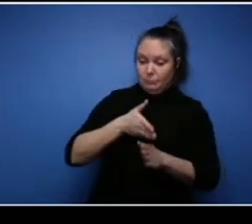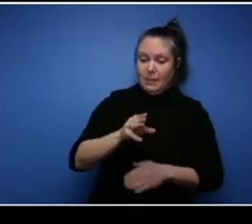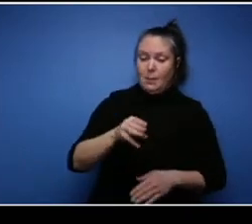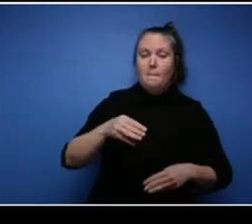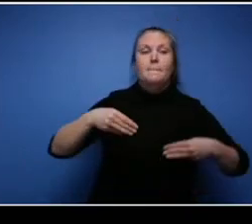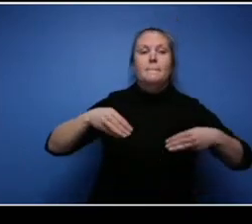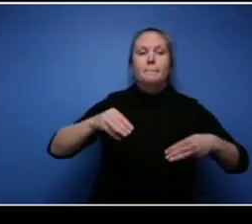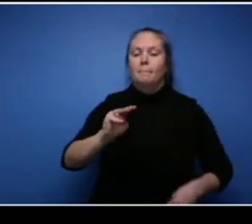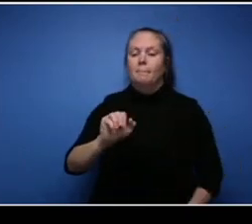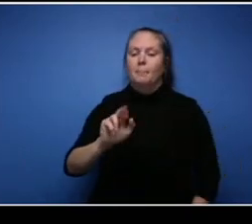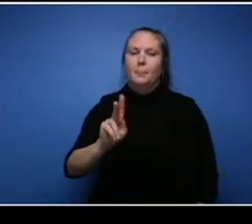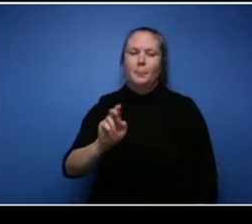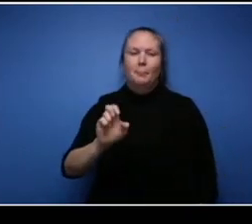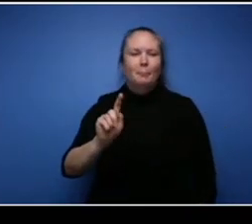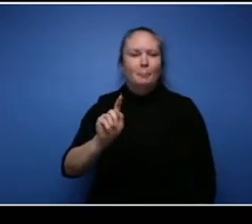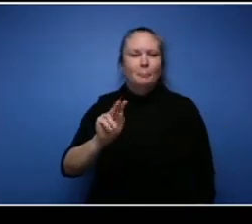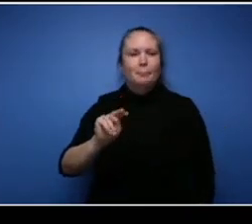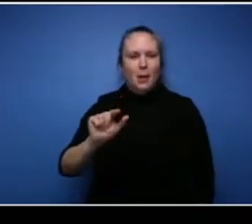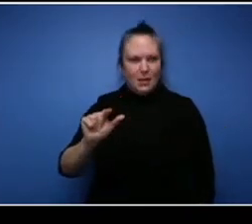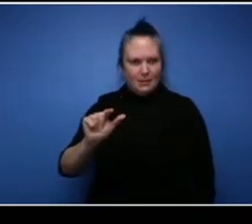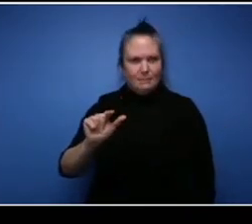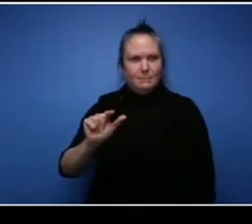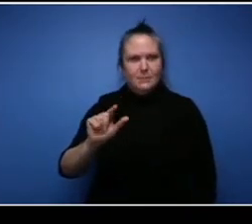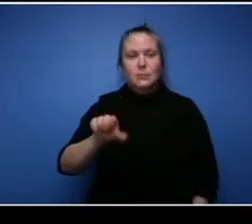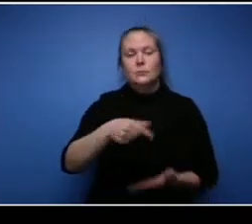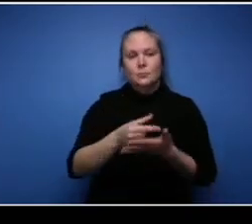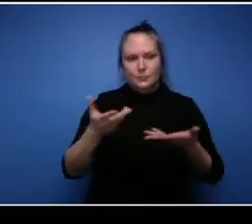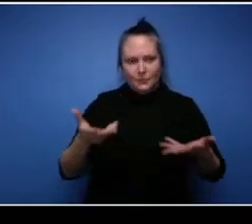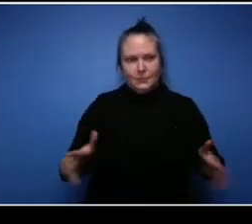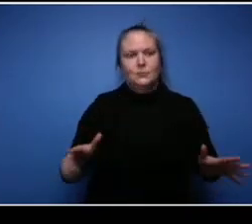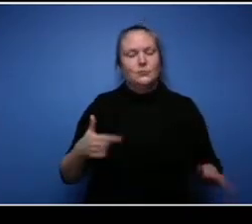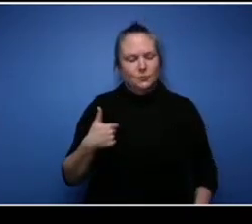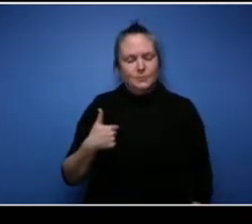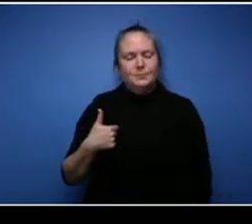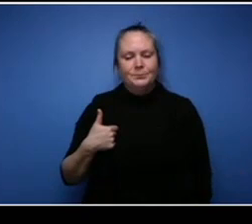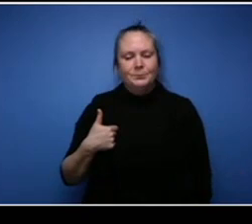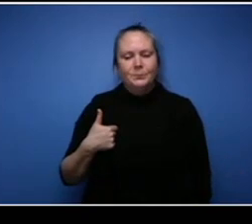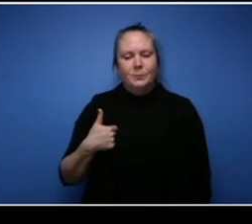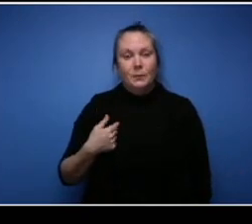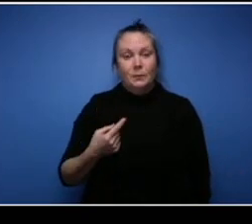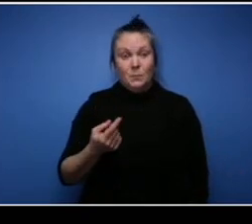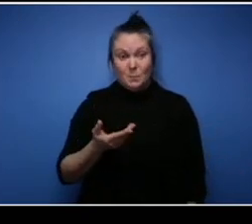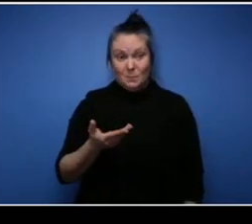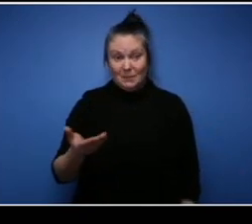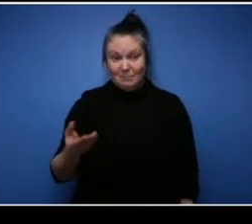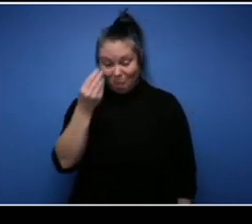there and uh definitely one thing I would say is, you definitely have to learn how to